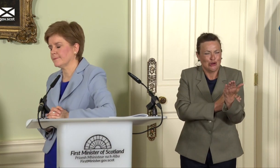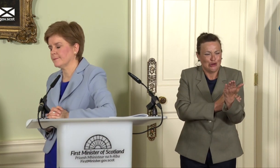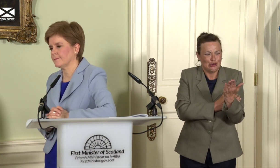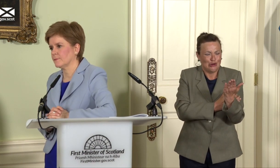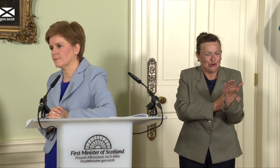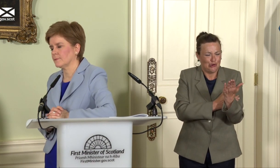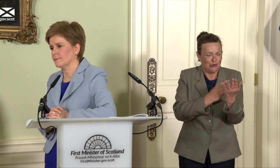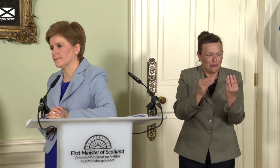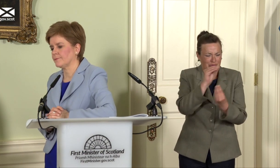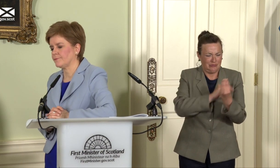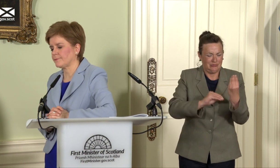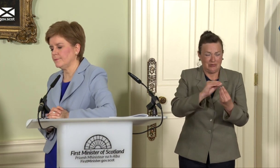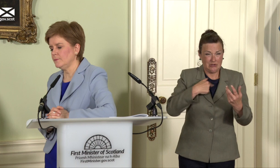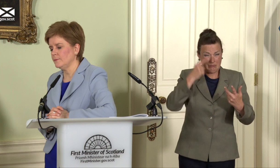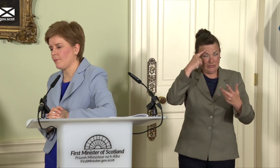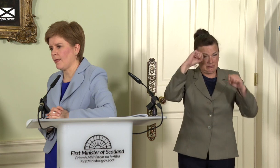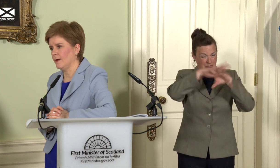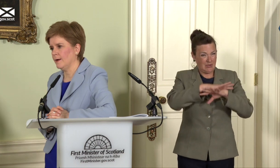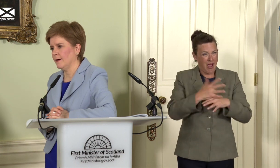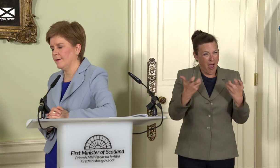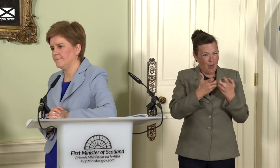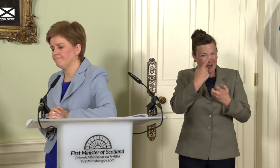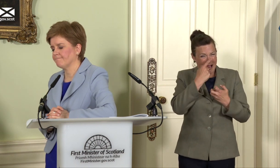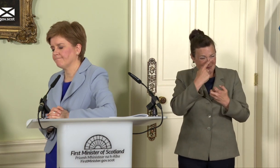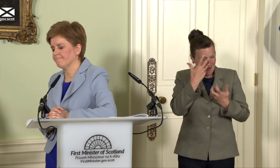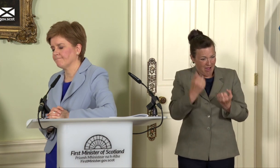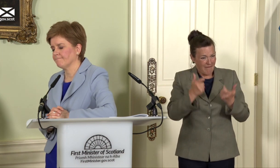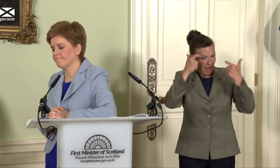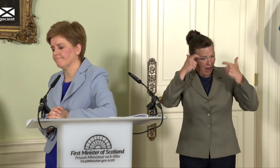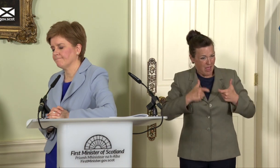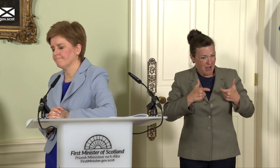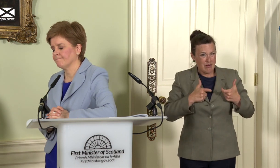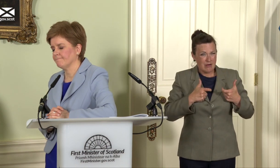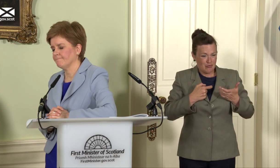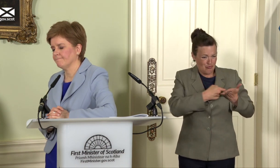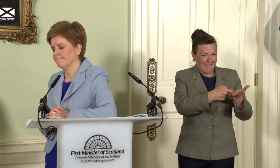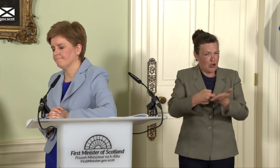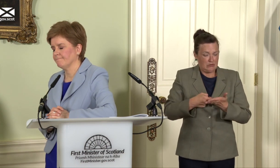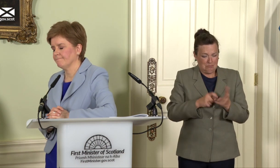outwith those two options, how you could possibly hold a legal referendum? And linked to that, you